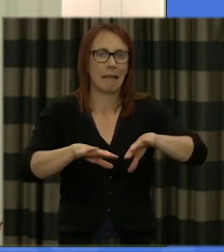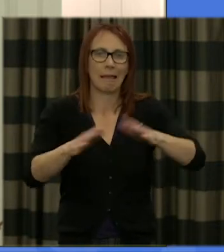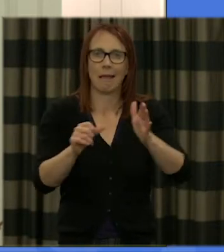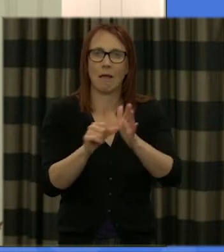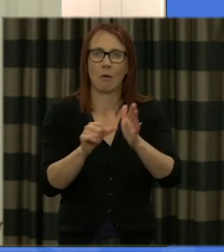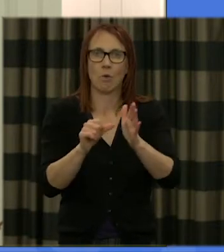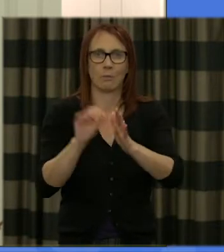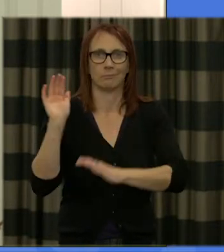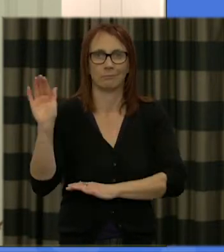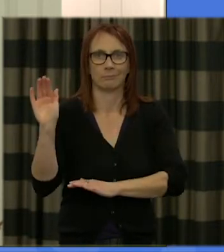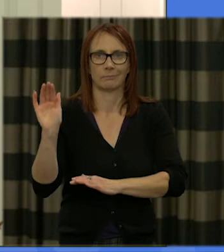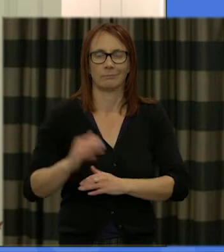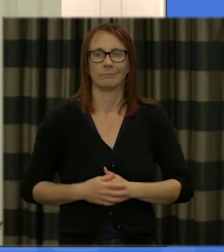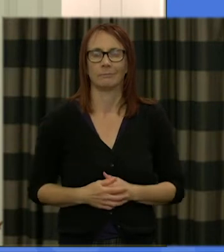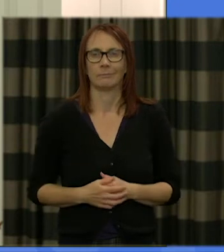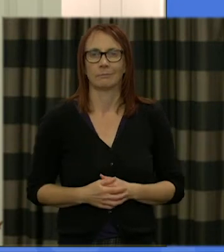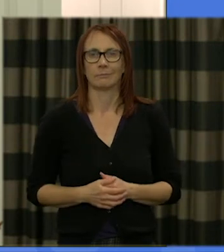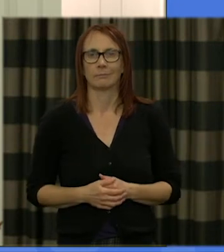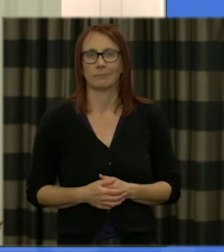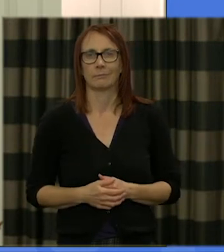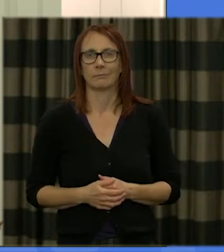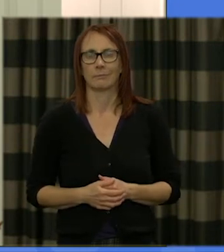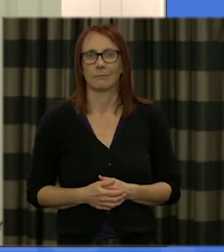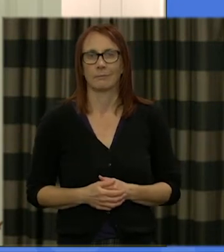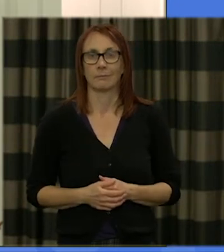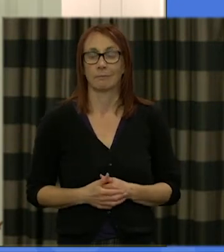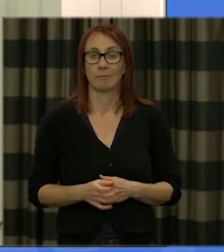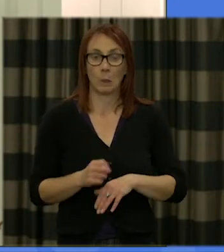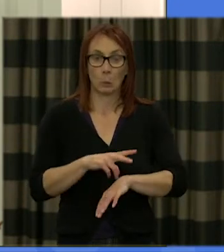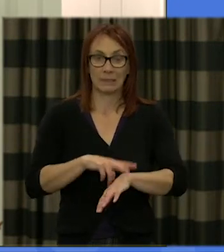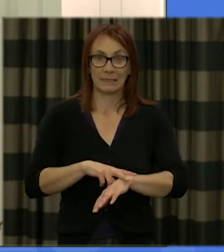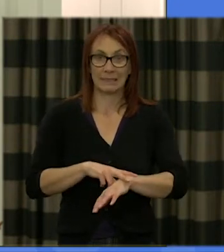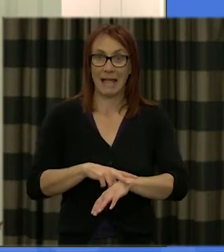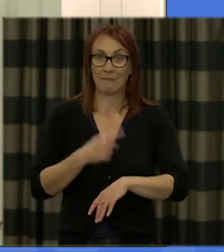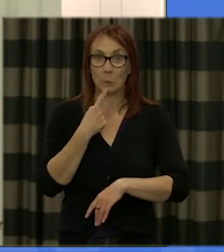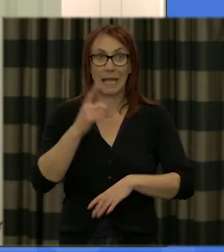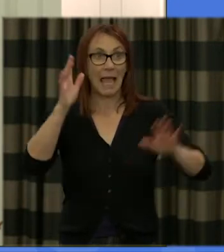the secretary at I'd like to ask the secretary out to say hello again and to